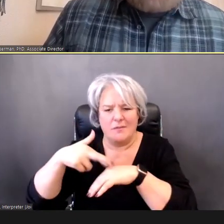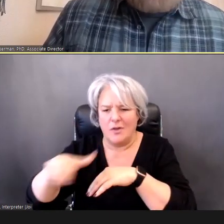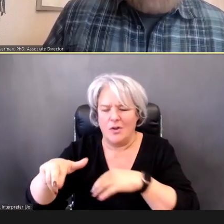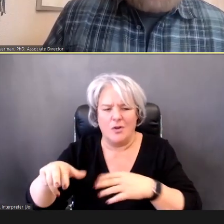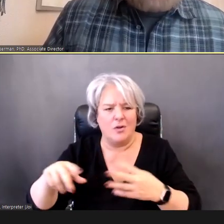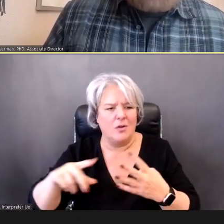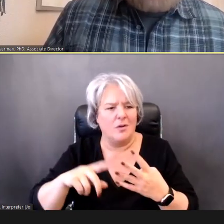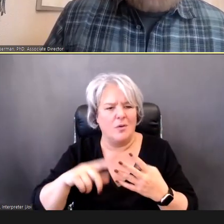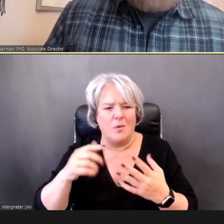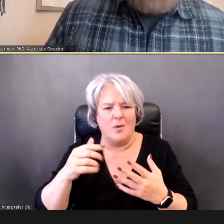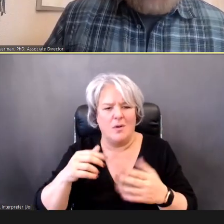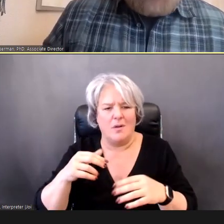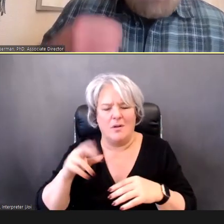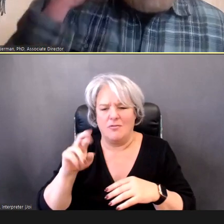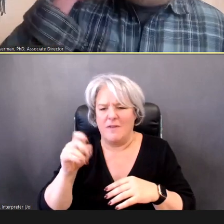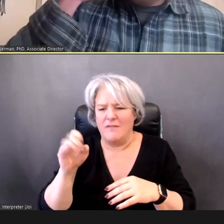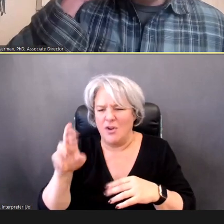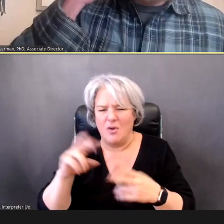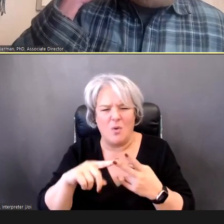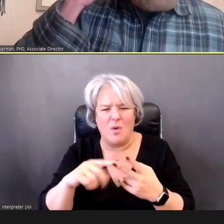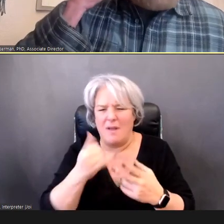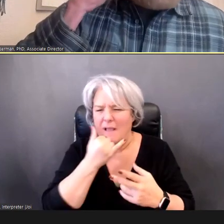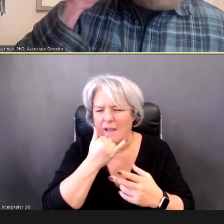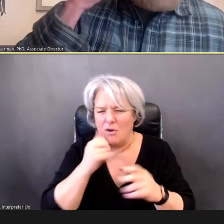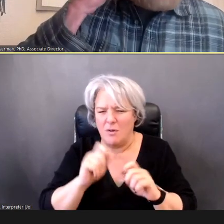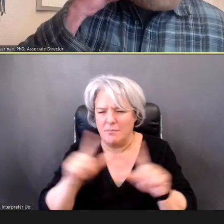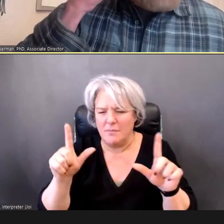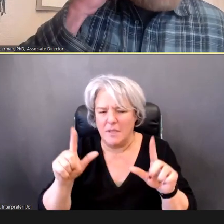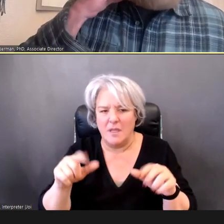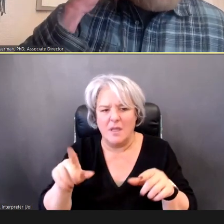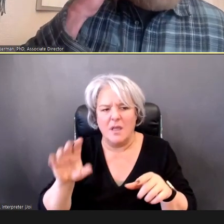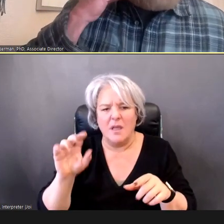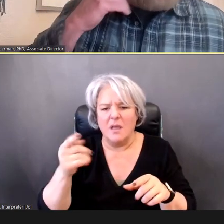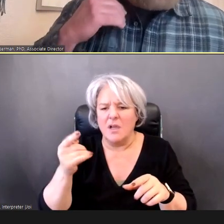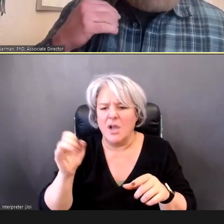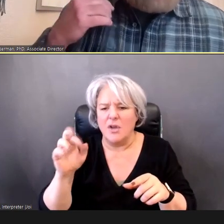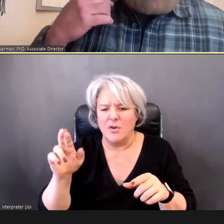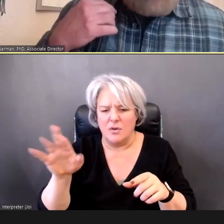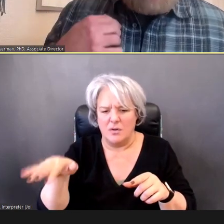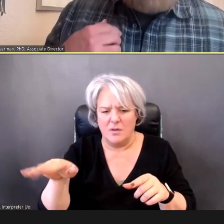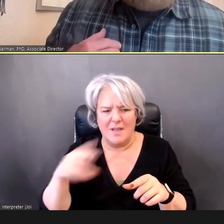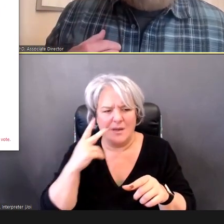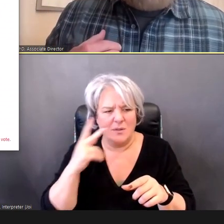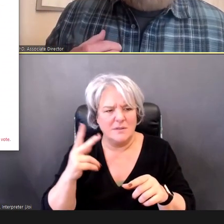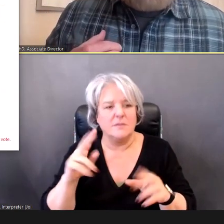Gunnar, I don't see the second poll question, should I?